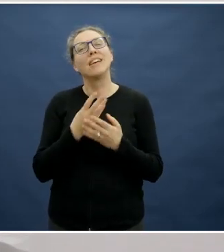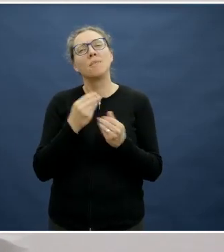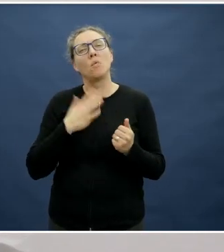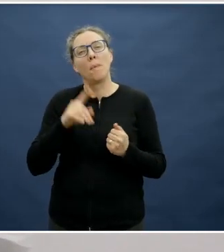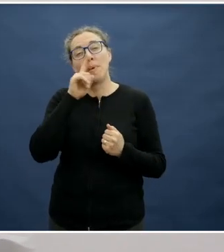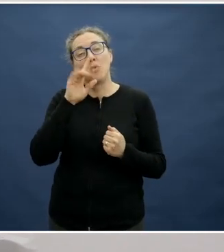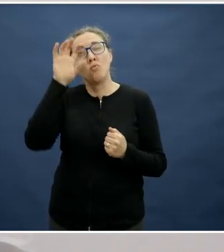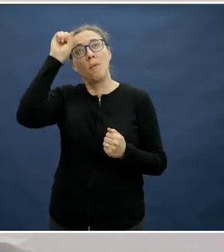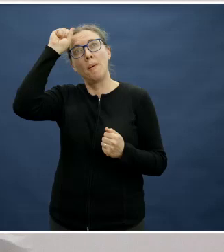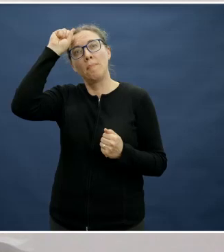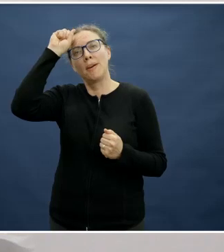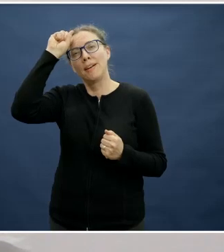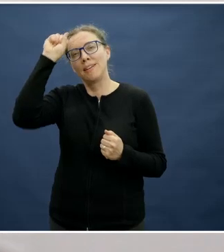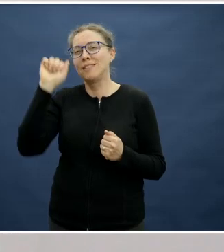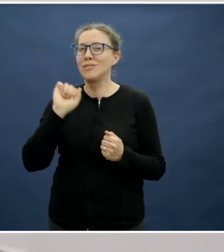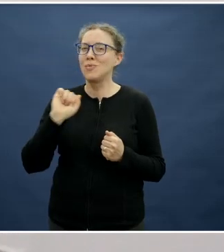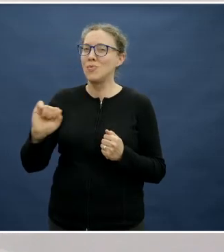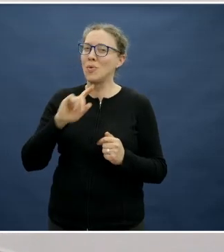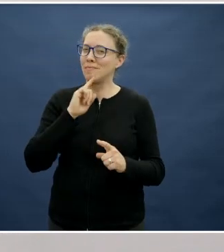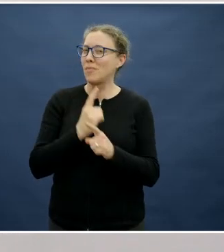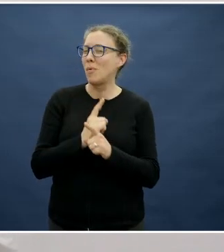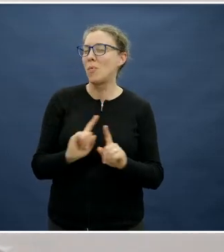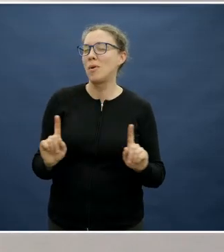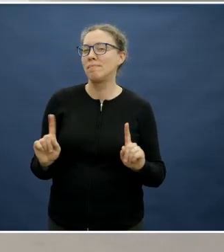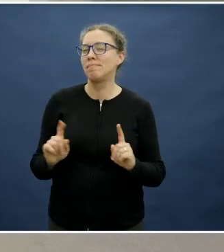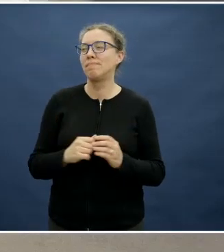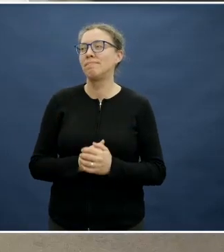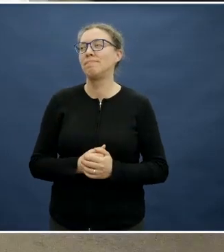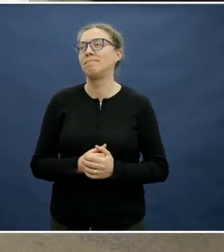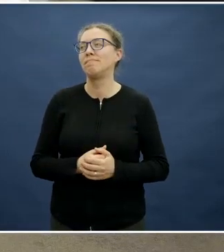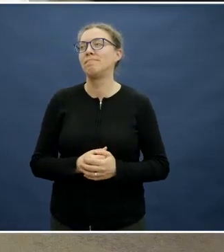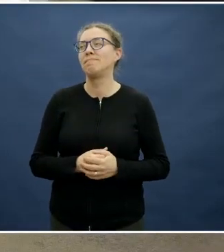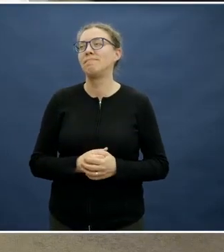what would your take home message be from tonight's forum?